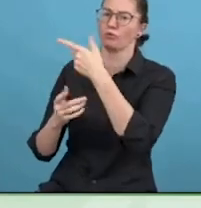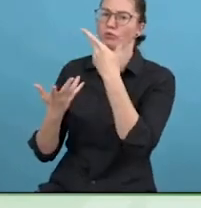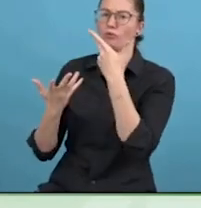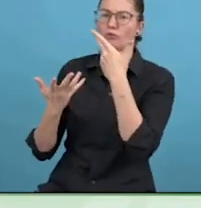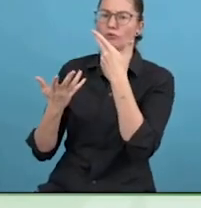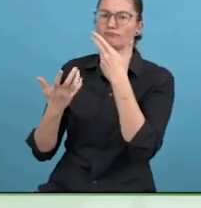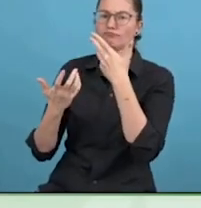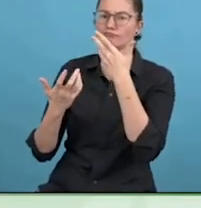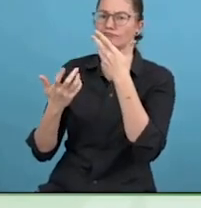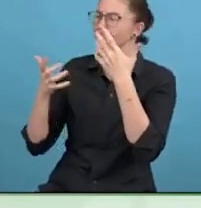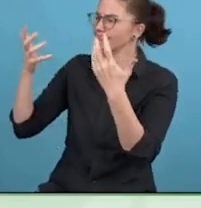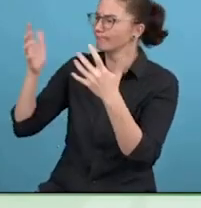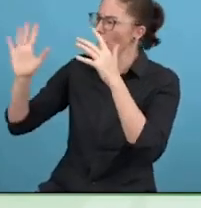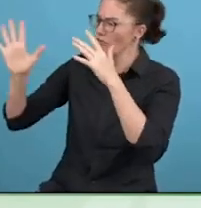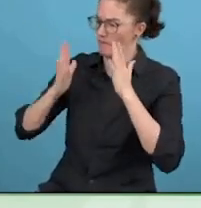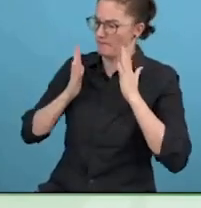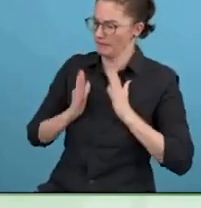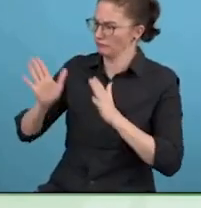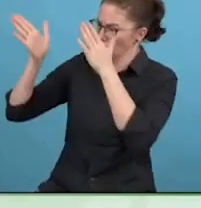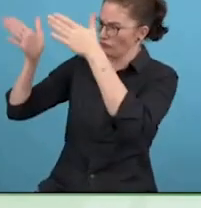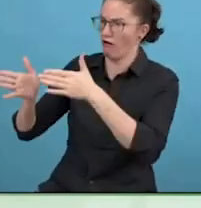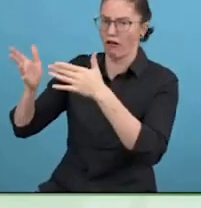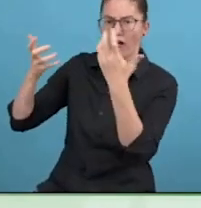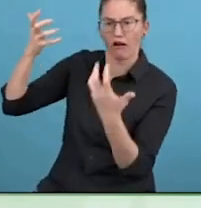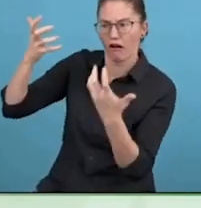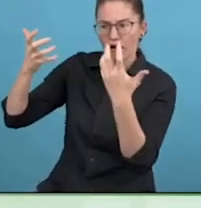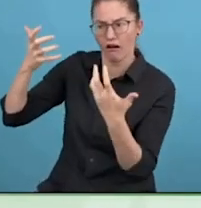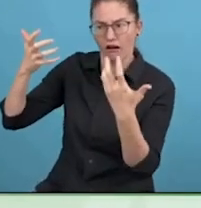With almost 6.5 people dead.